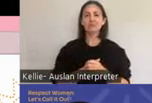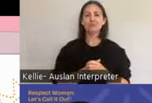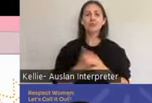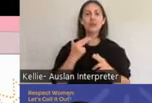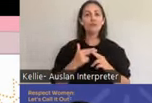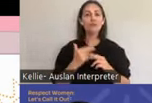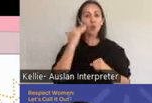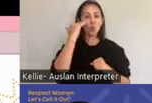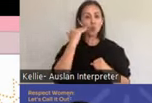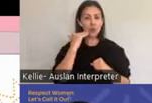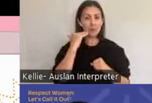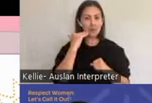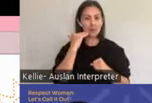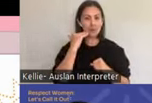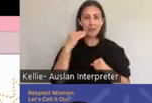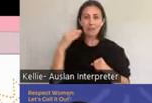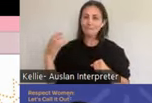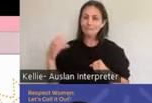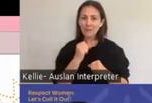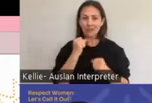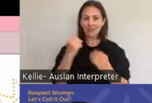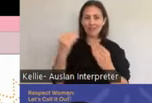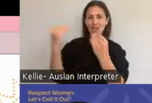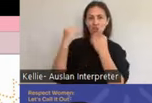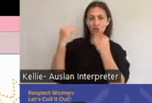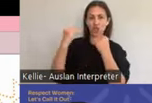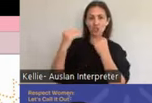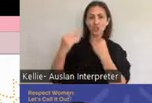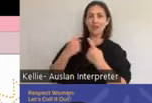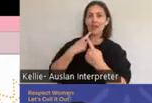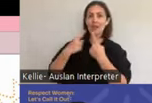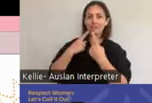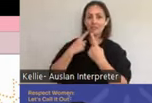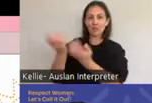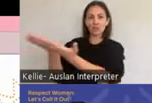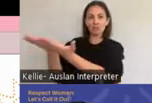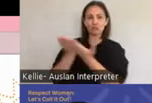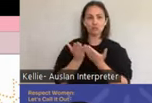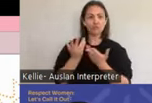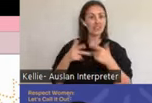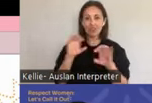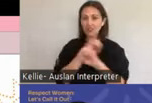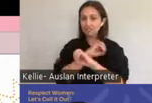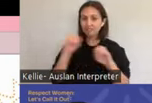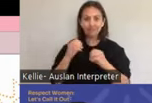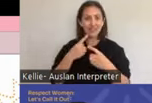on their awareness of and access to comprehensive good quality information about sex and sexuality,